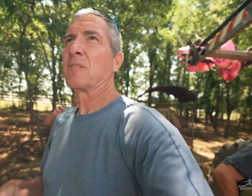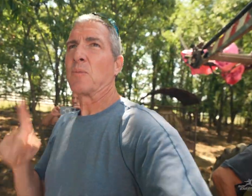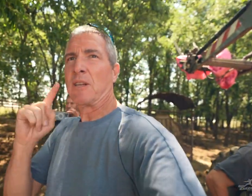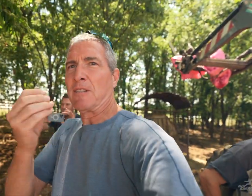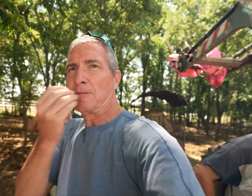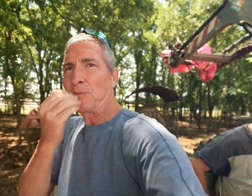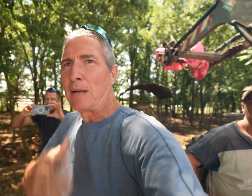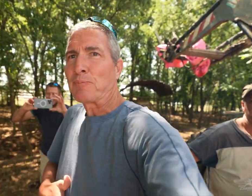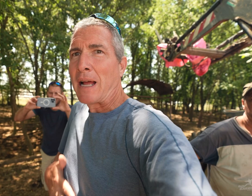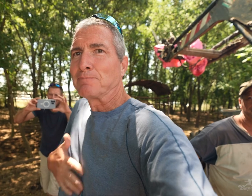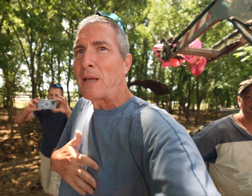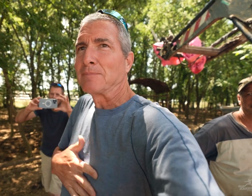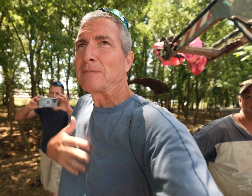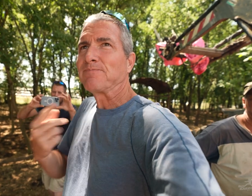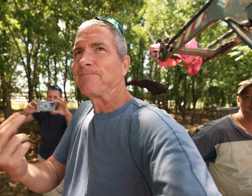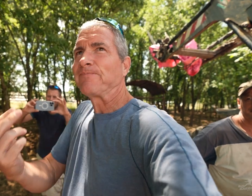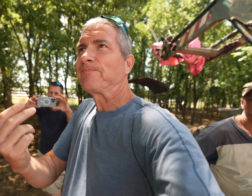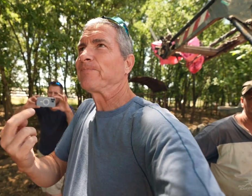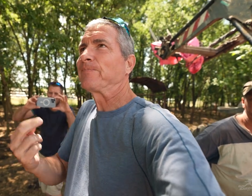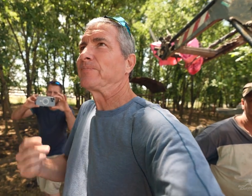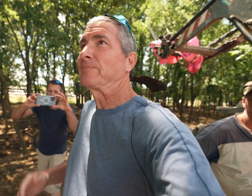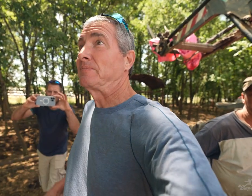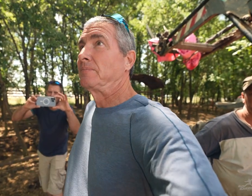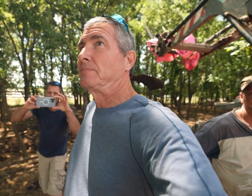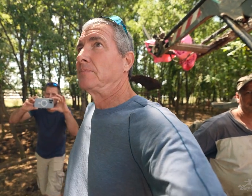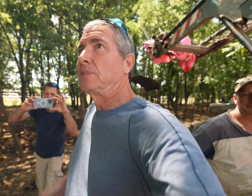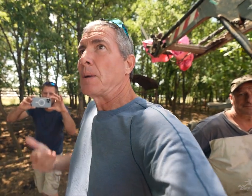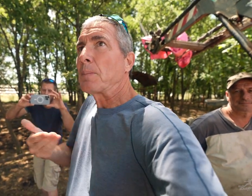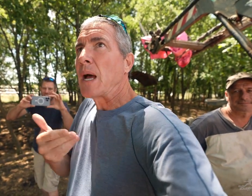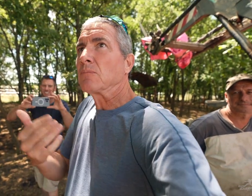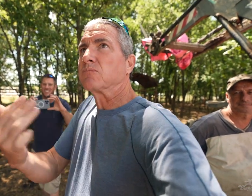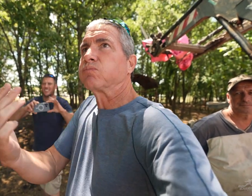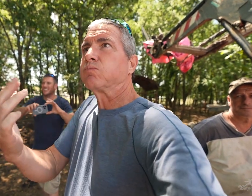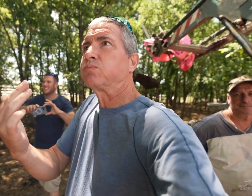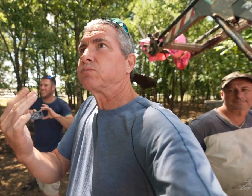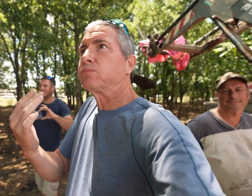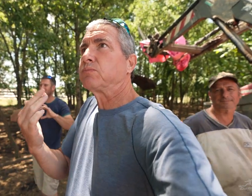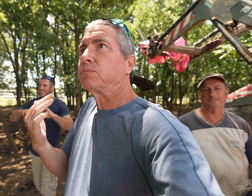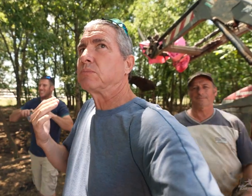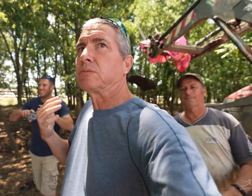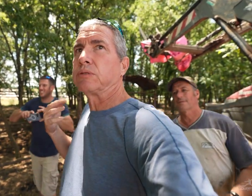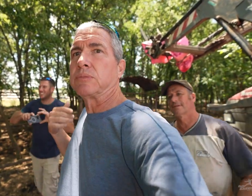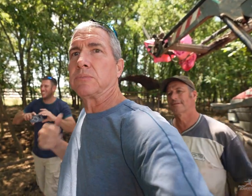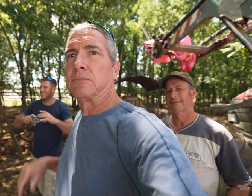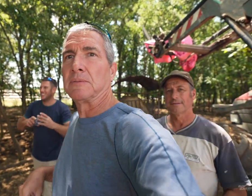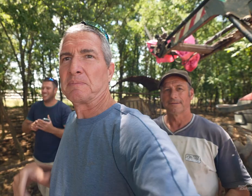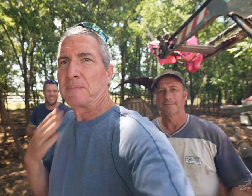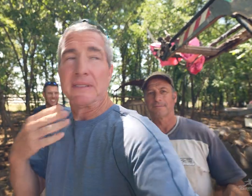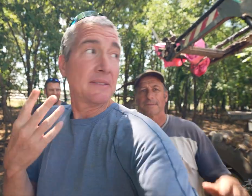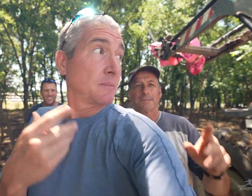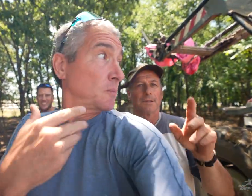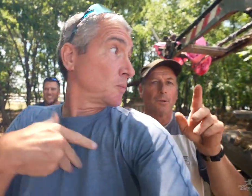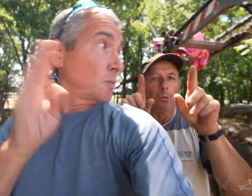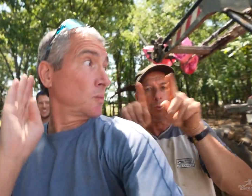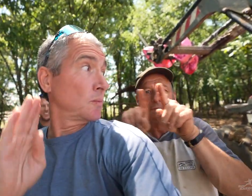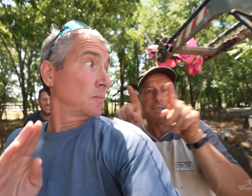They must be ready to eat! I can see some babies on their way too. We better leave.